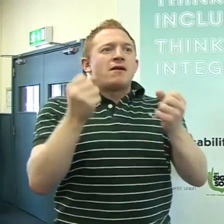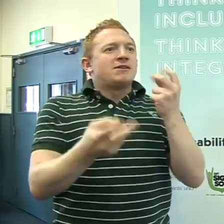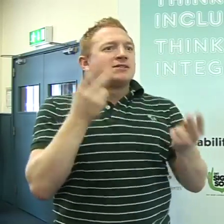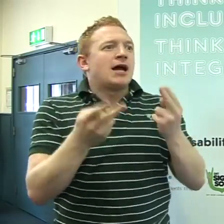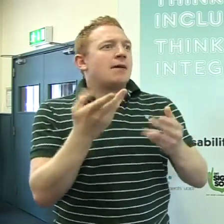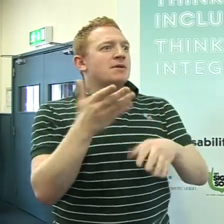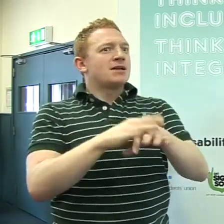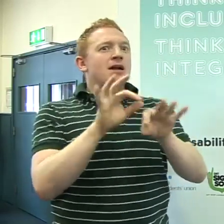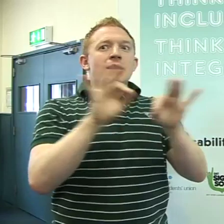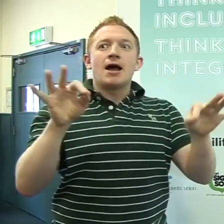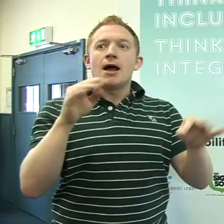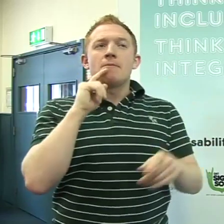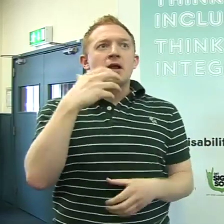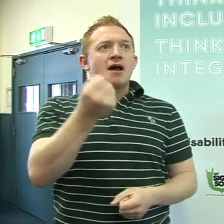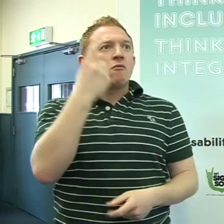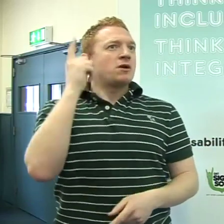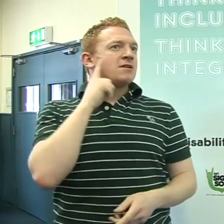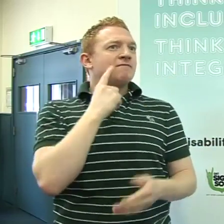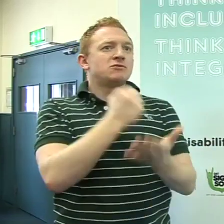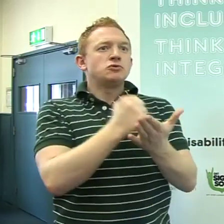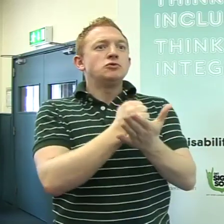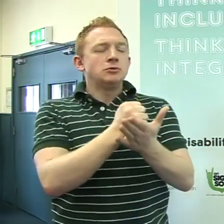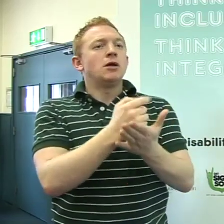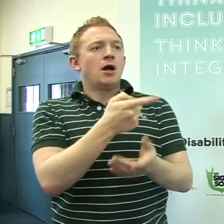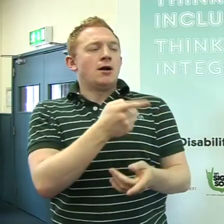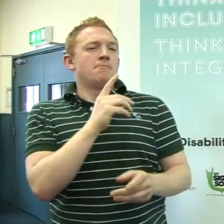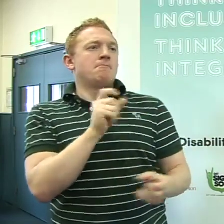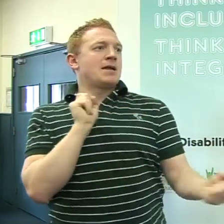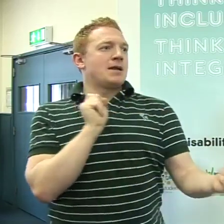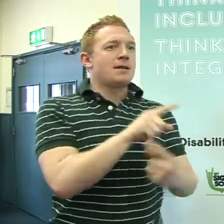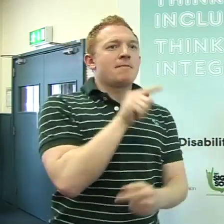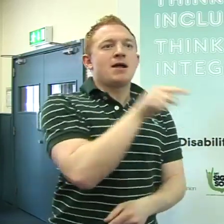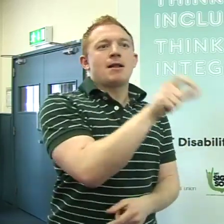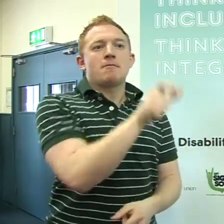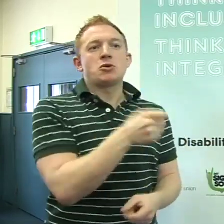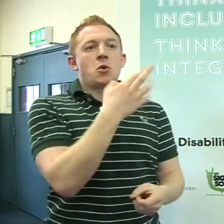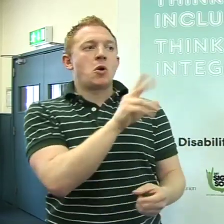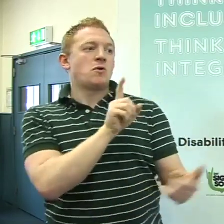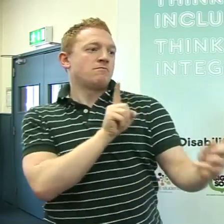of who you are, especially when it comes to things like assignments. Lecturers are very